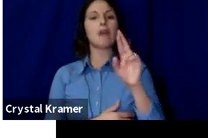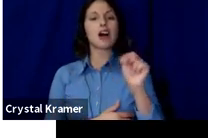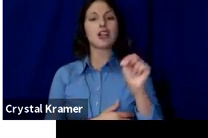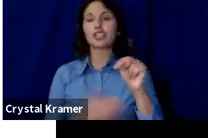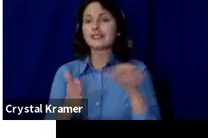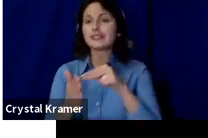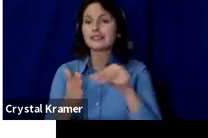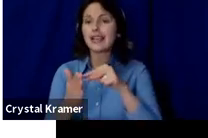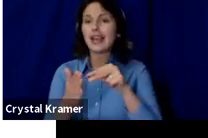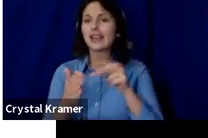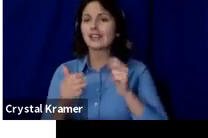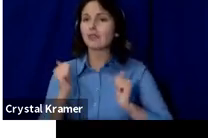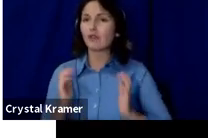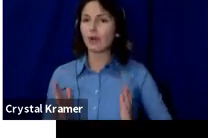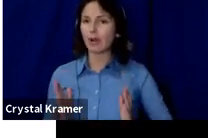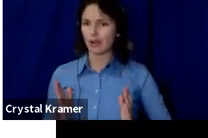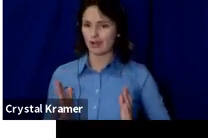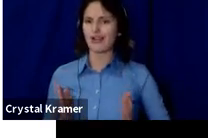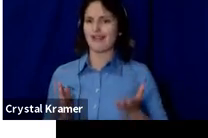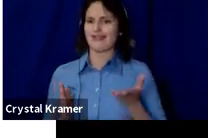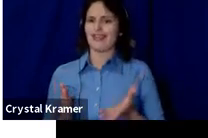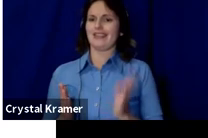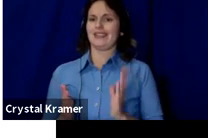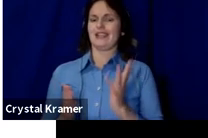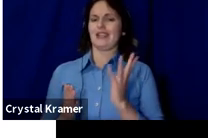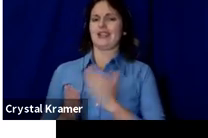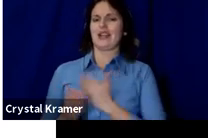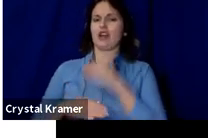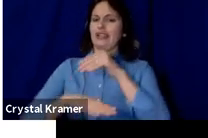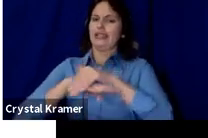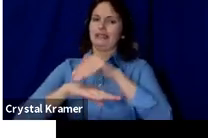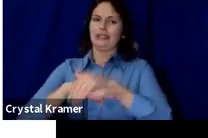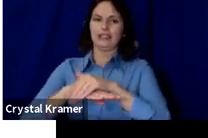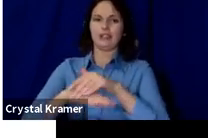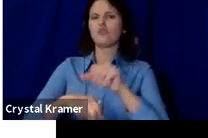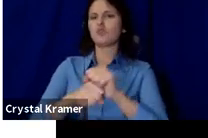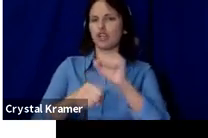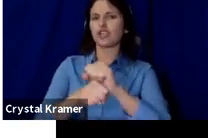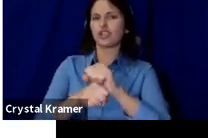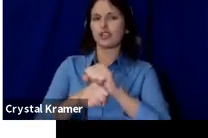The more clarity you can have with what you do, the more people can connect to it and see if it is in their wheelhouse.